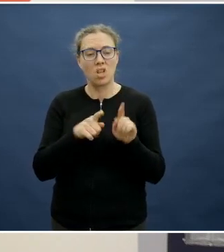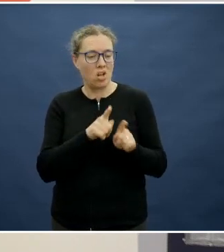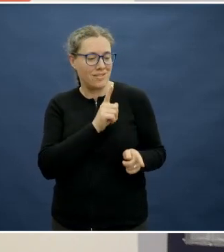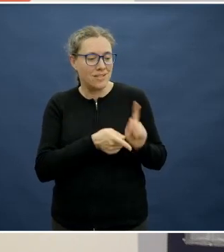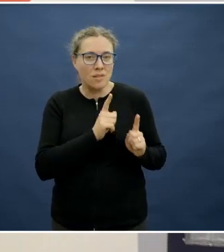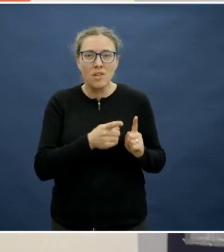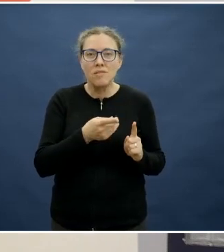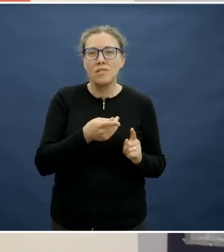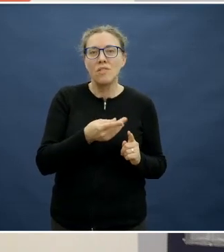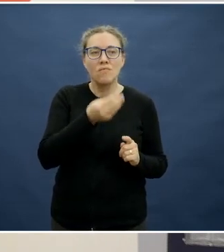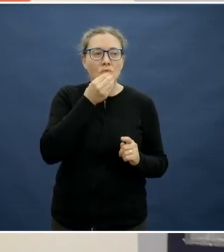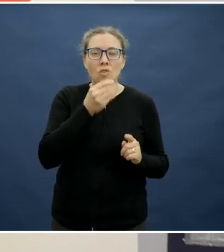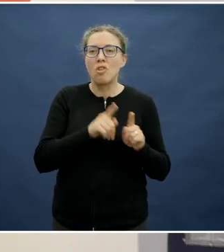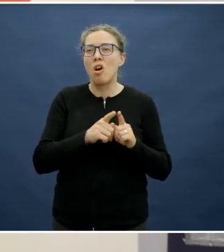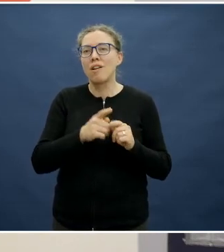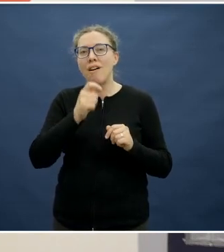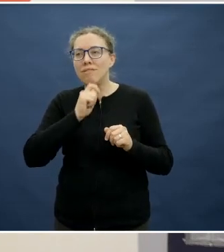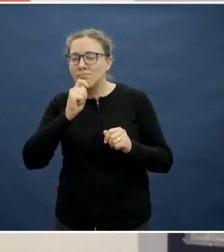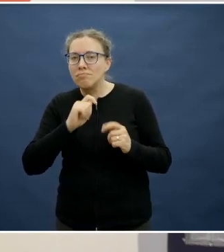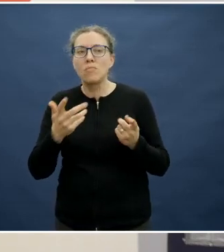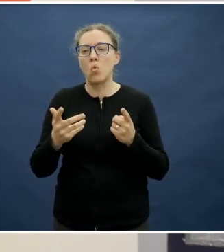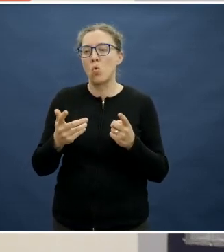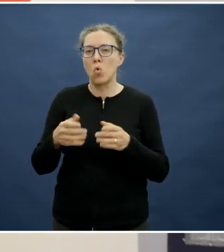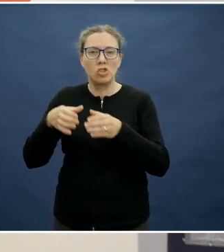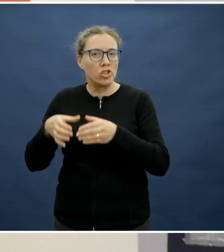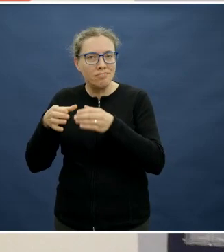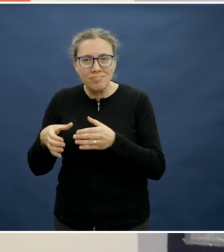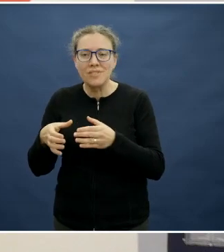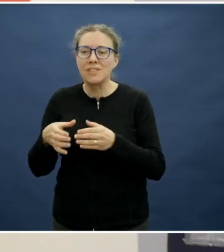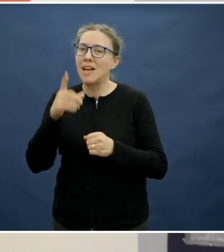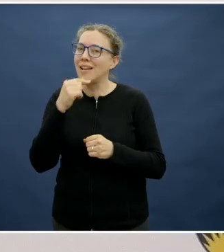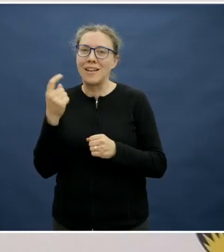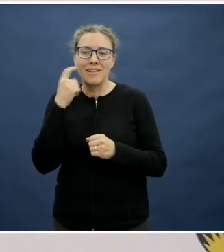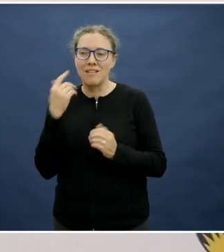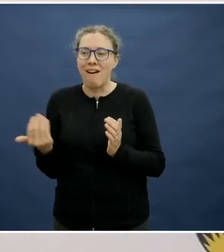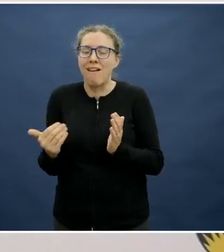here or a lolly here, a packet of chips there Are there good resources that parents can turn to?